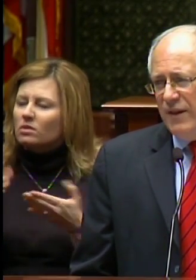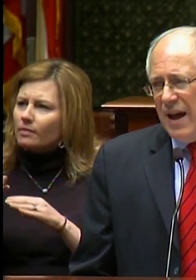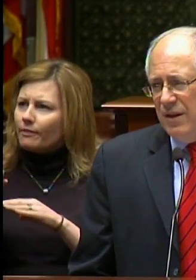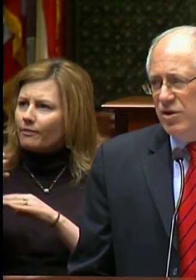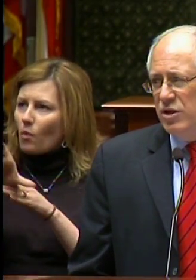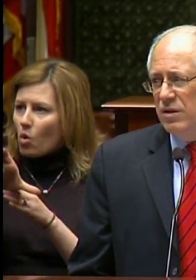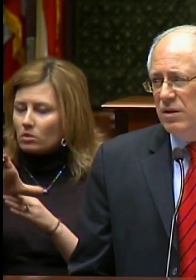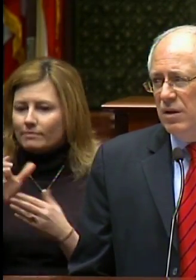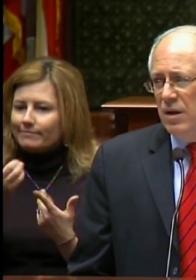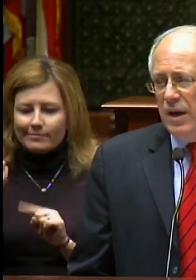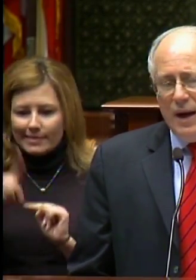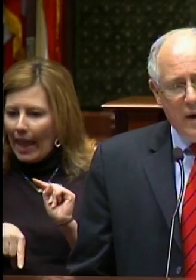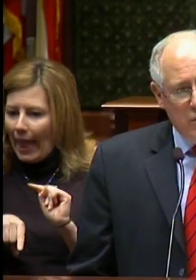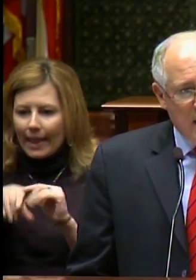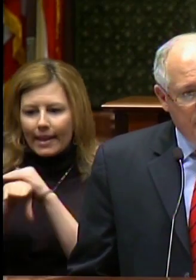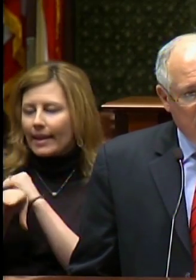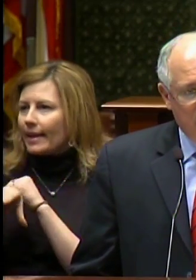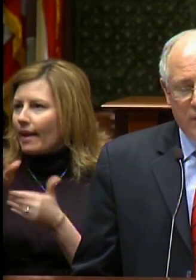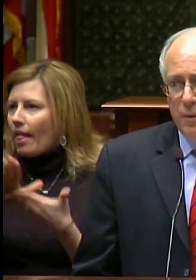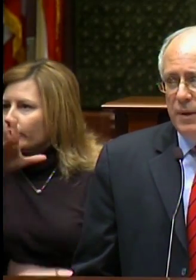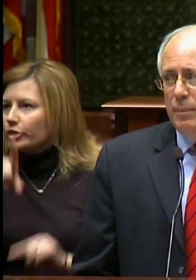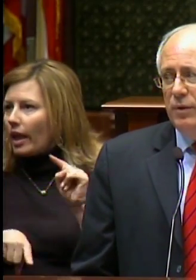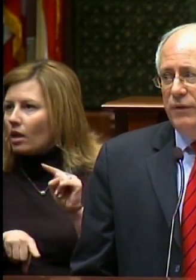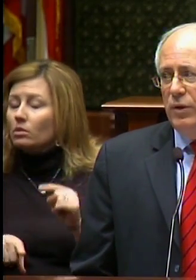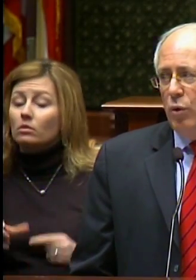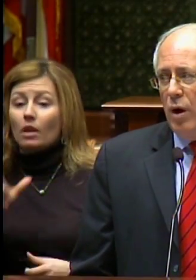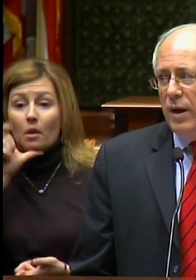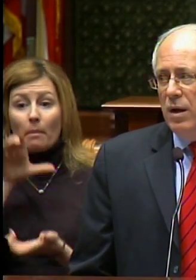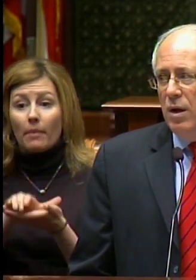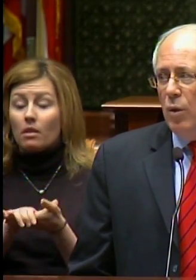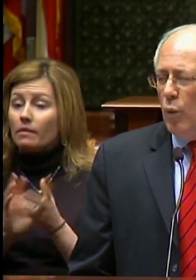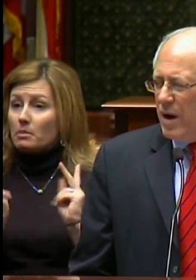of college. I do not believe the people of Illinois want